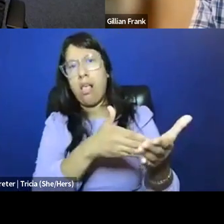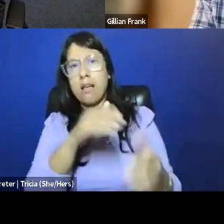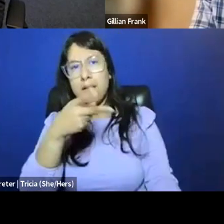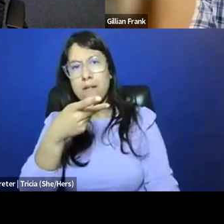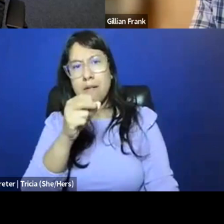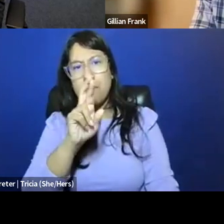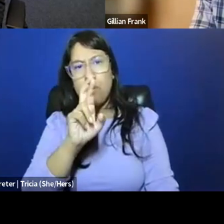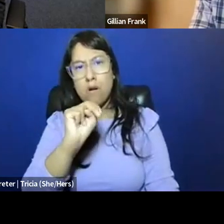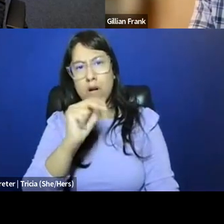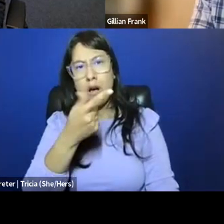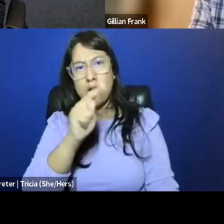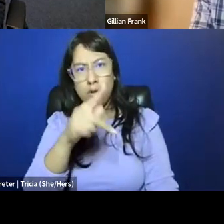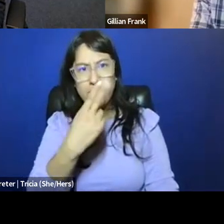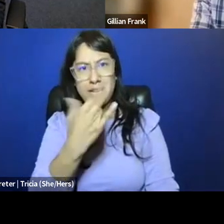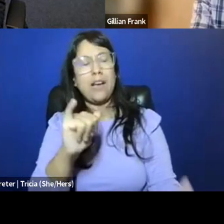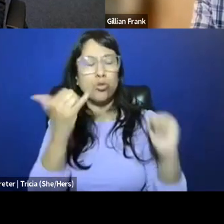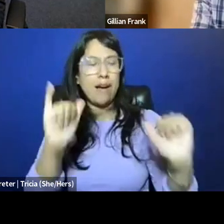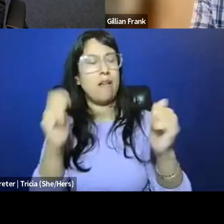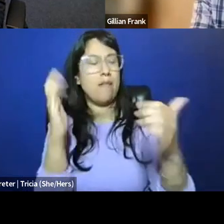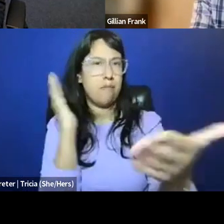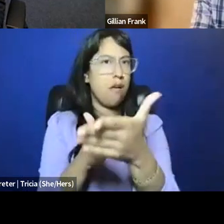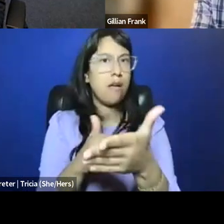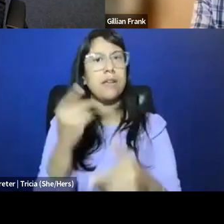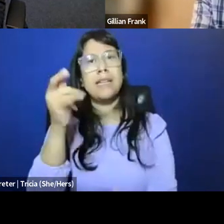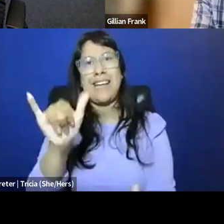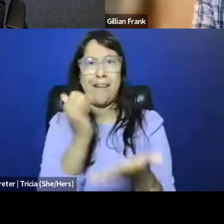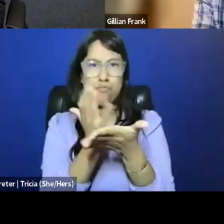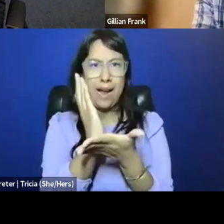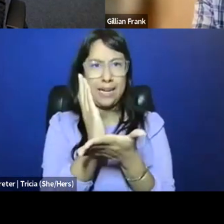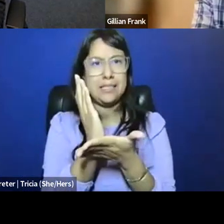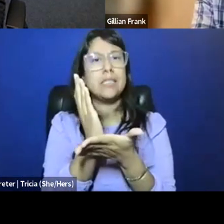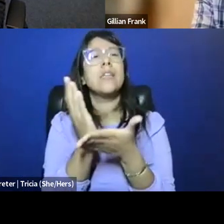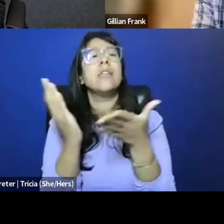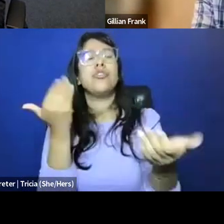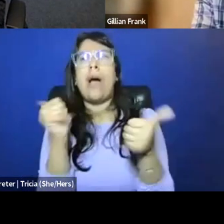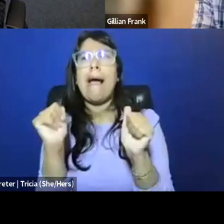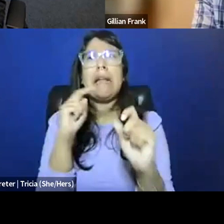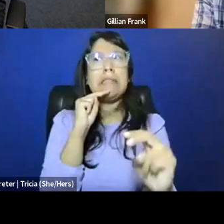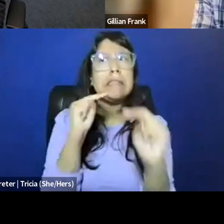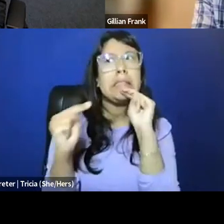or against gay rights, you know, could become a kind of wedge, and in sort of bargaining with the state